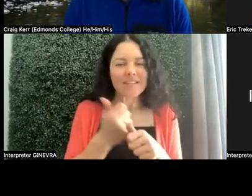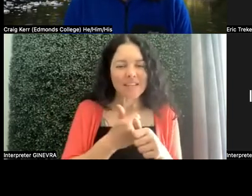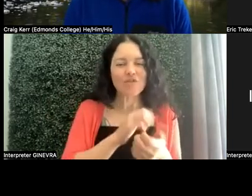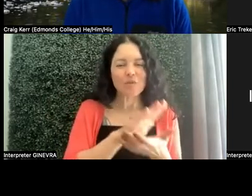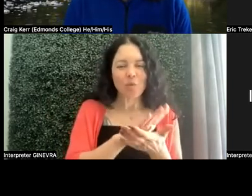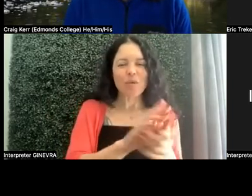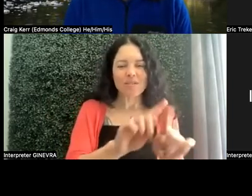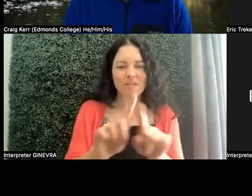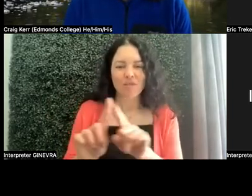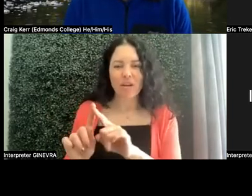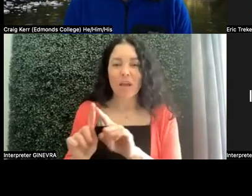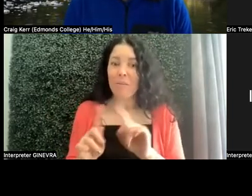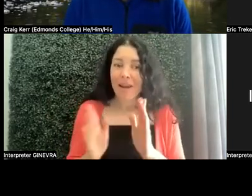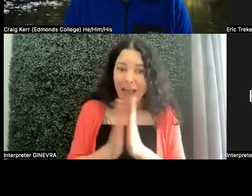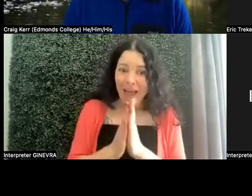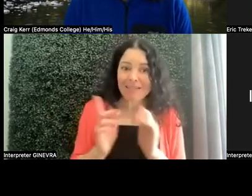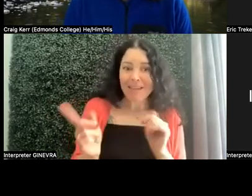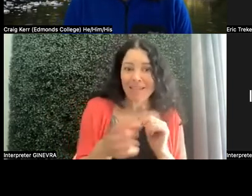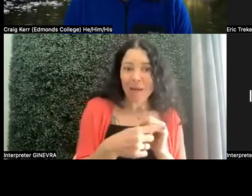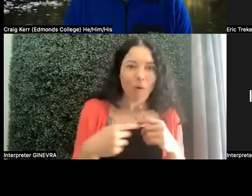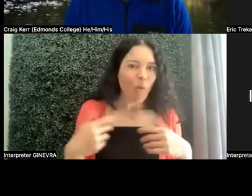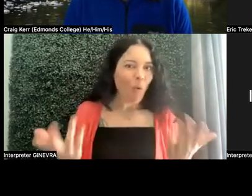But ask them what their criteria are, and then ask them,